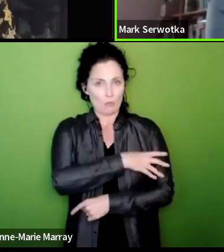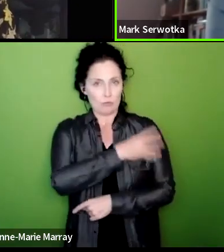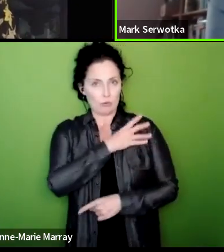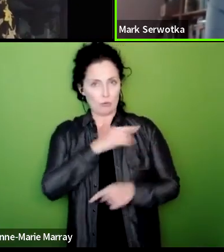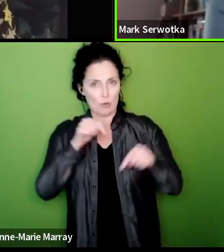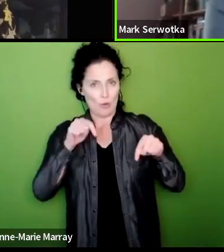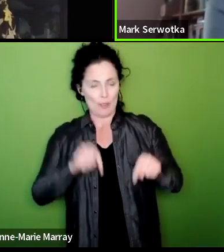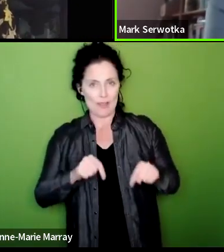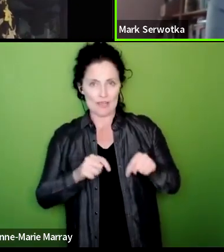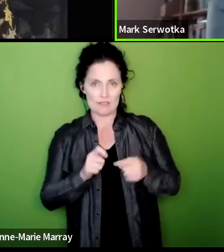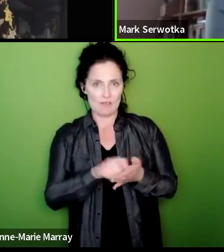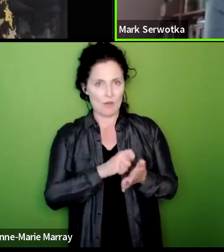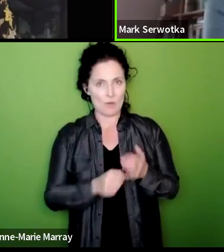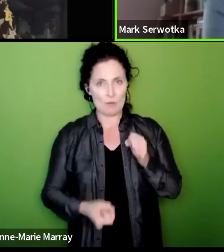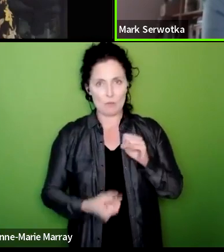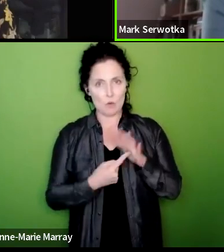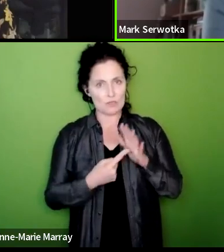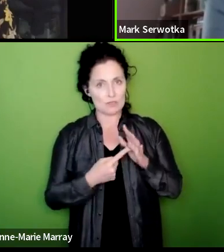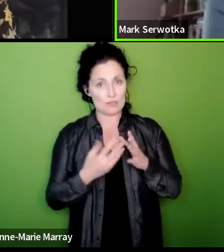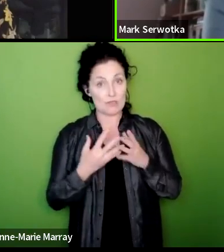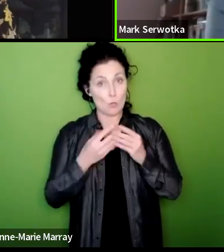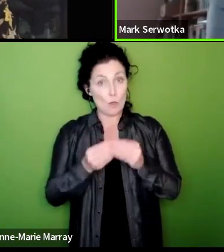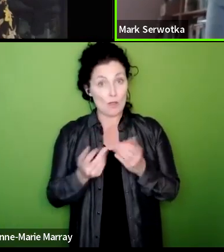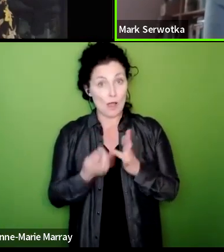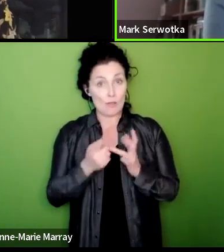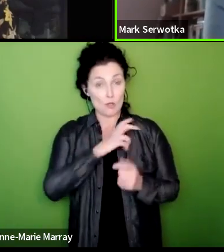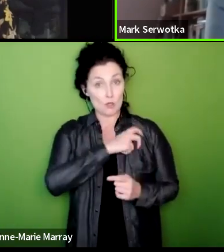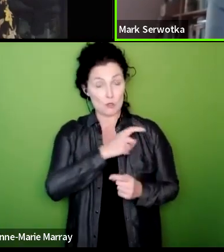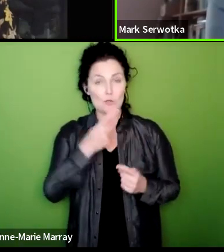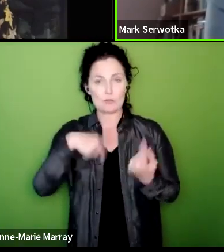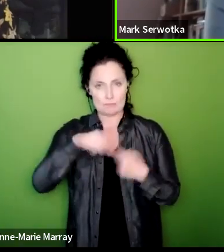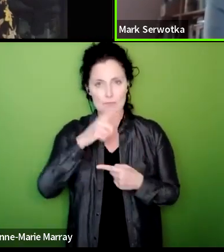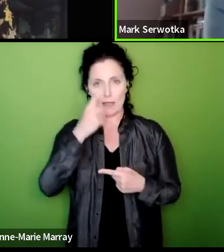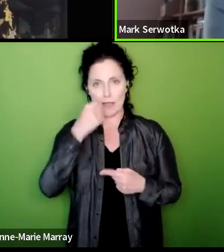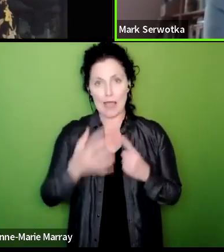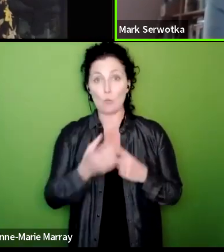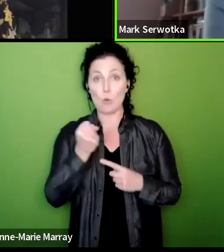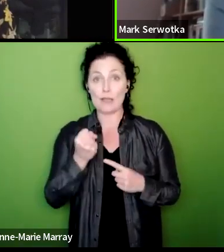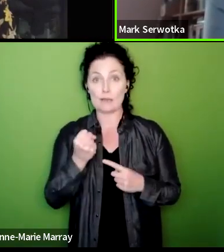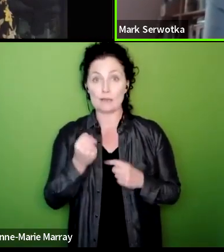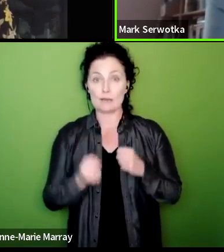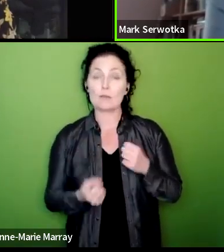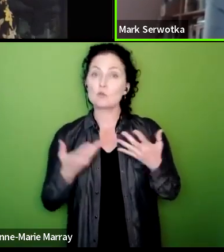to win alongside other unions critically today what we've done is ensure that we aren't left